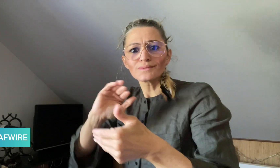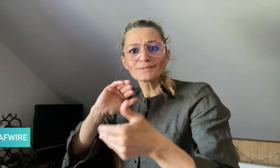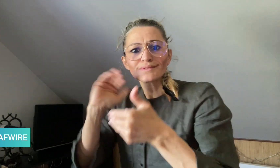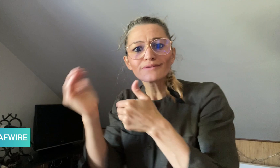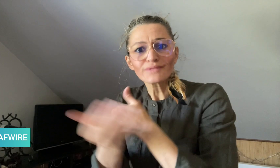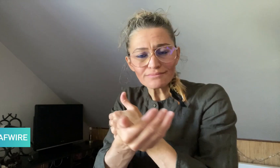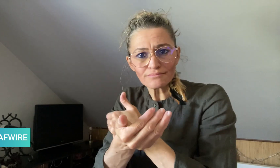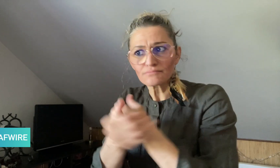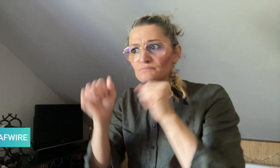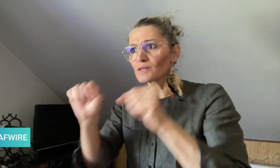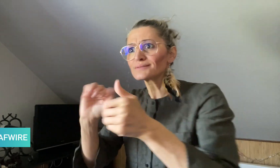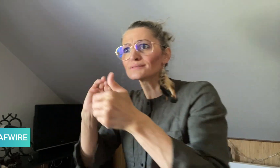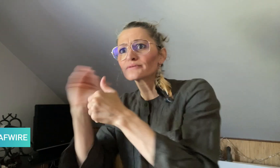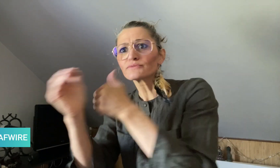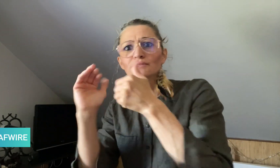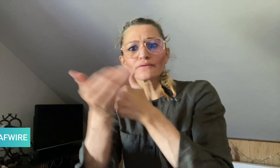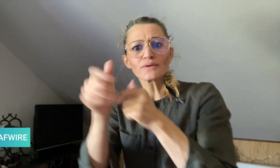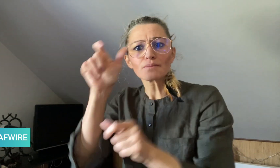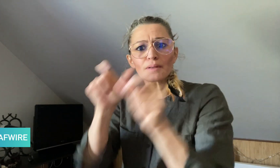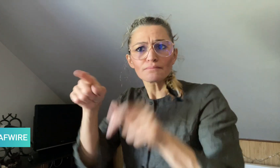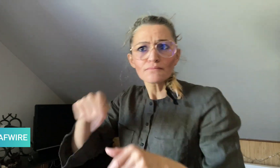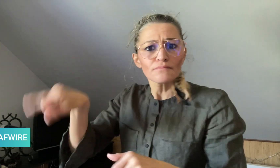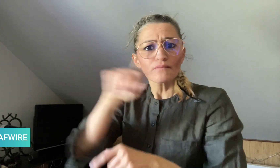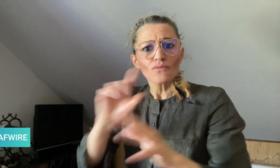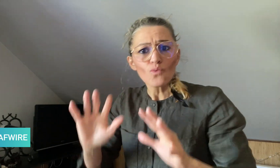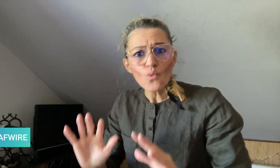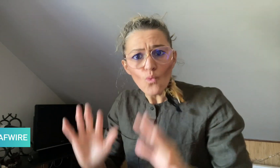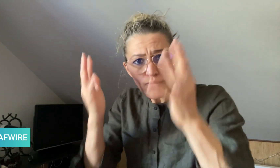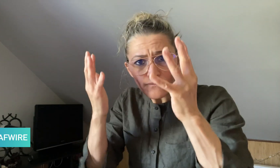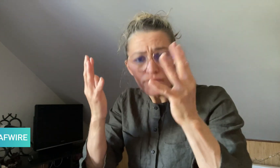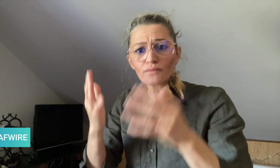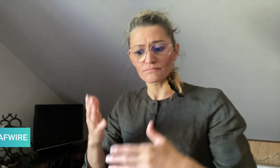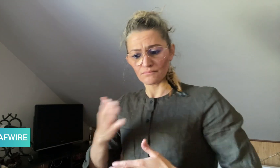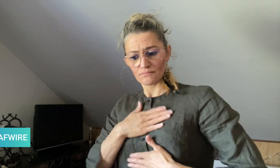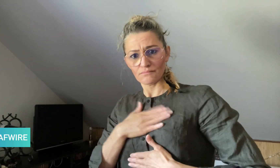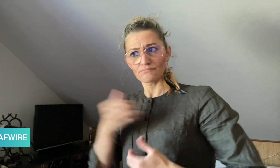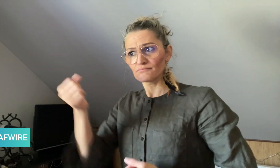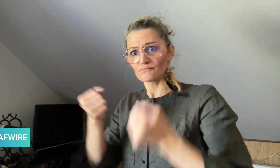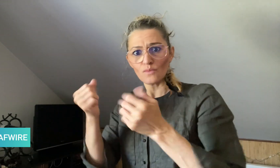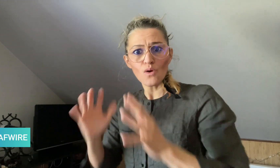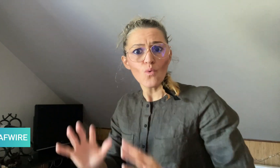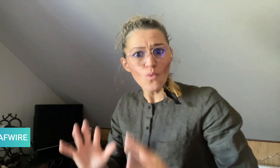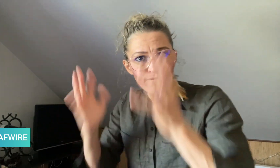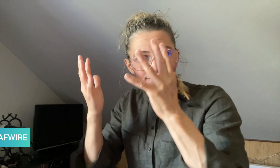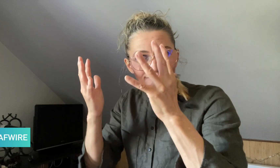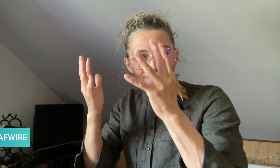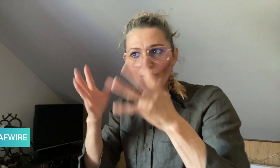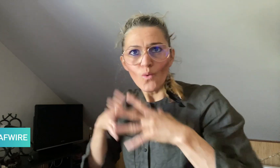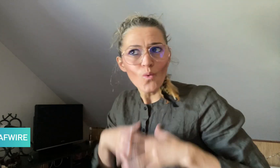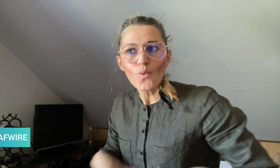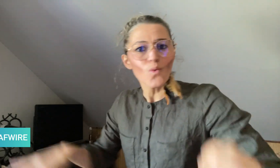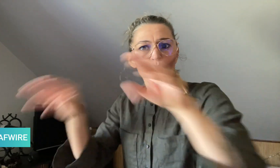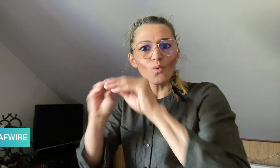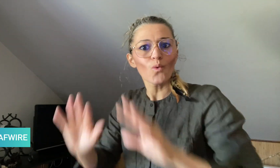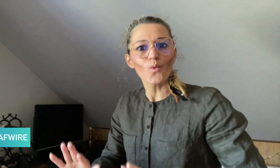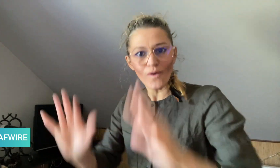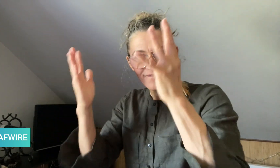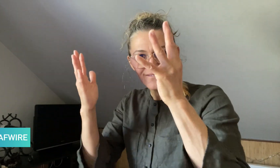lives and the lives of others”.